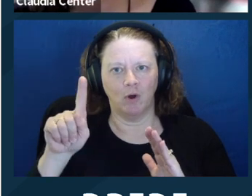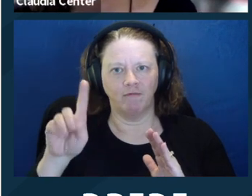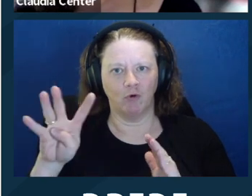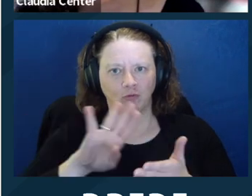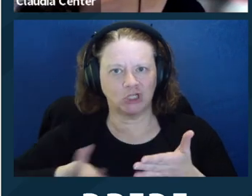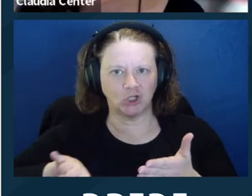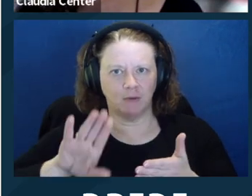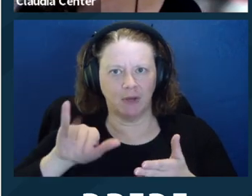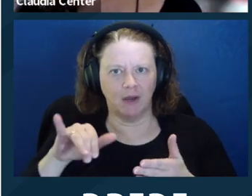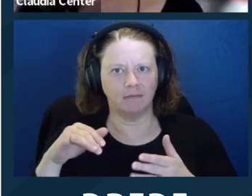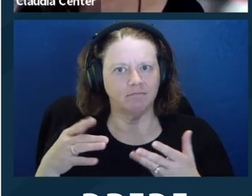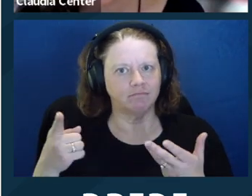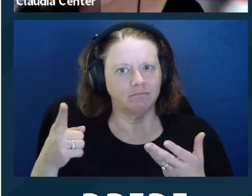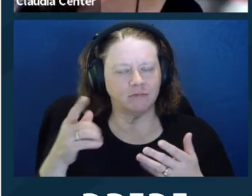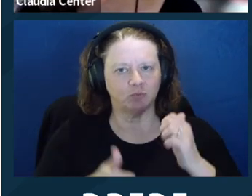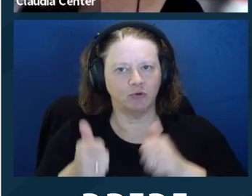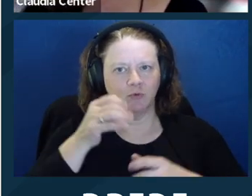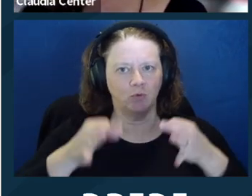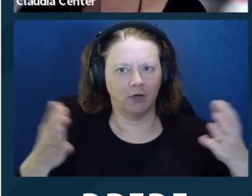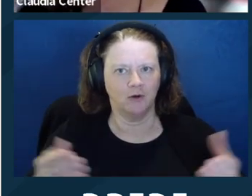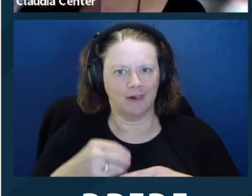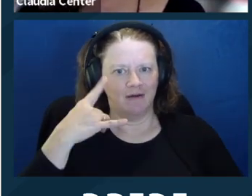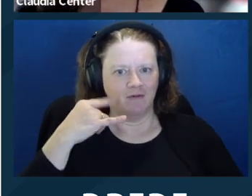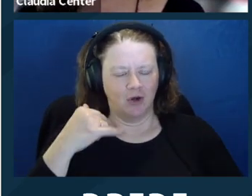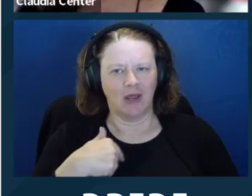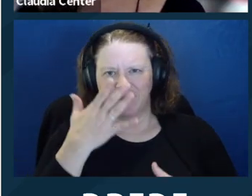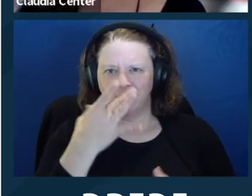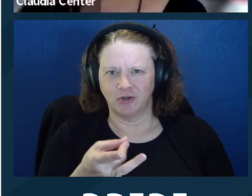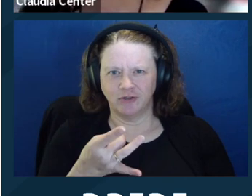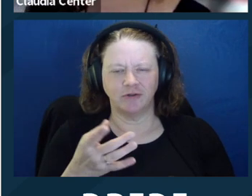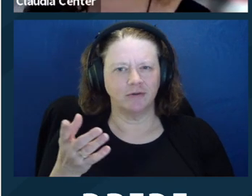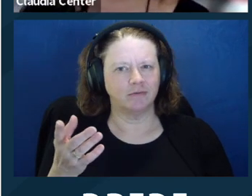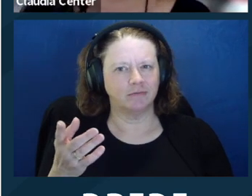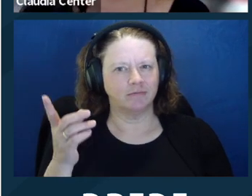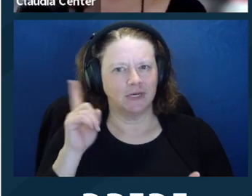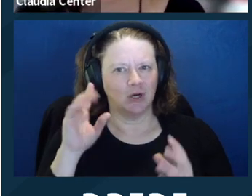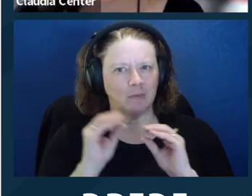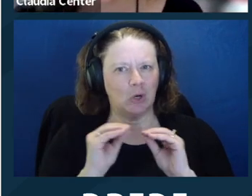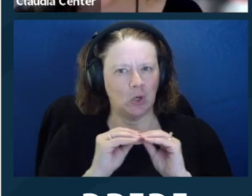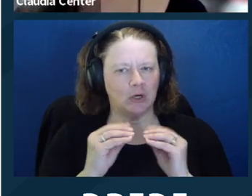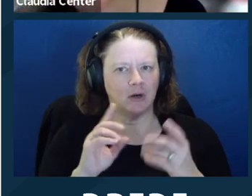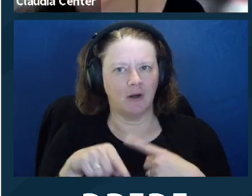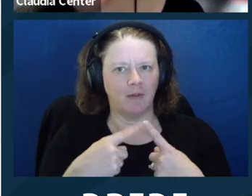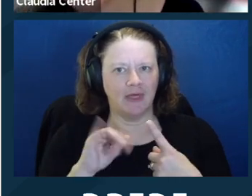rejection of Rule 1.14. I'd be interested to hear from ‑‑ so I